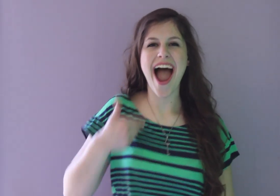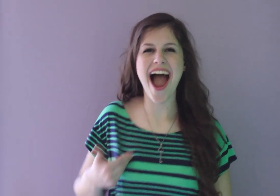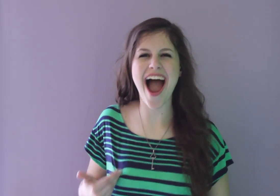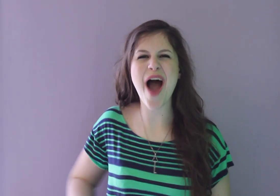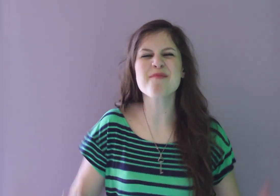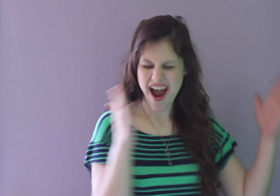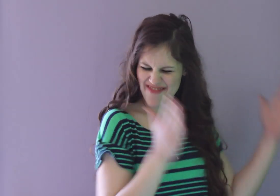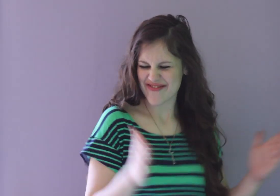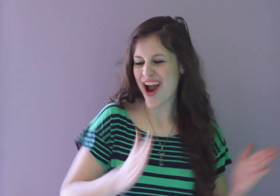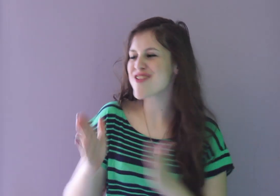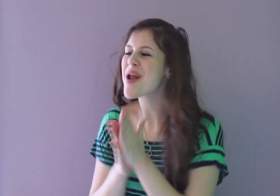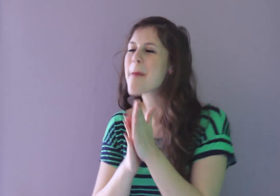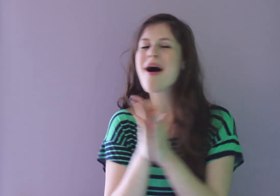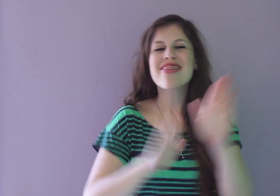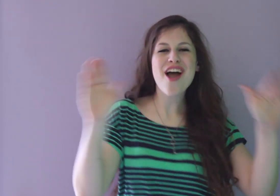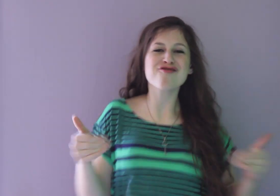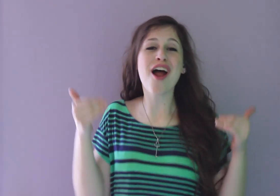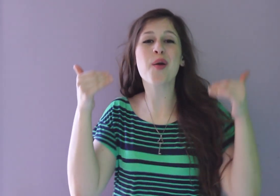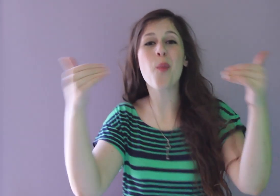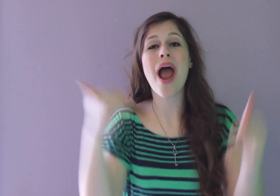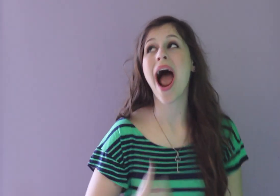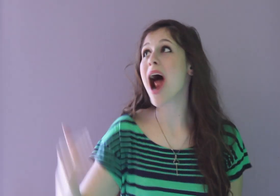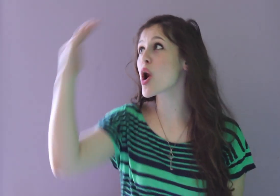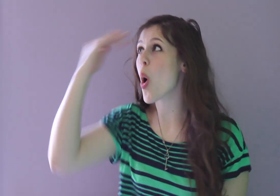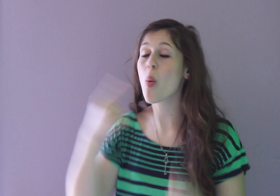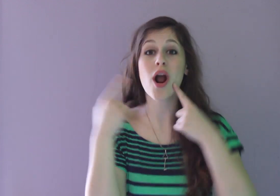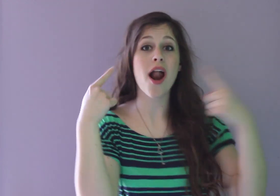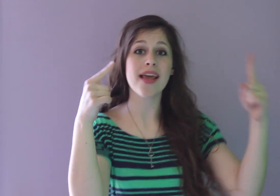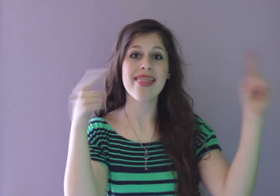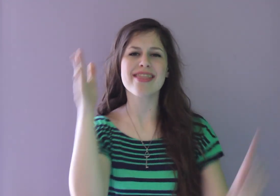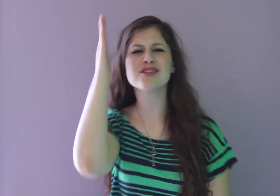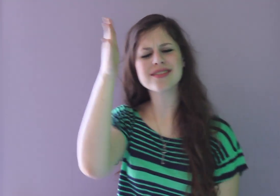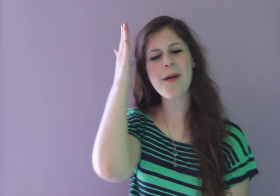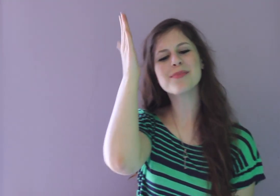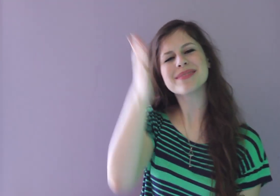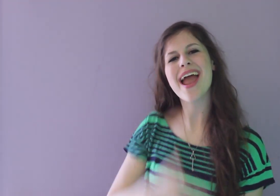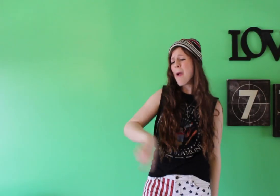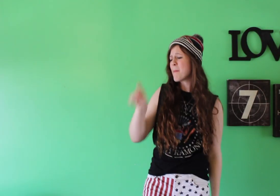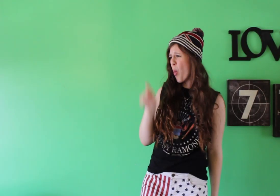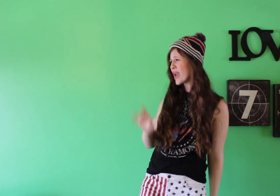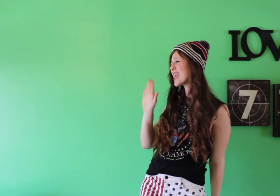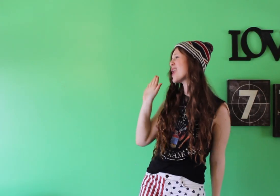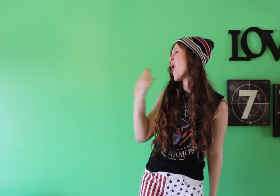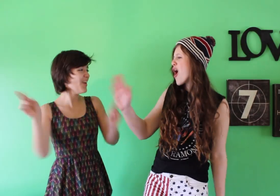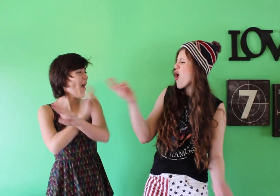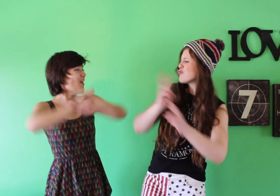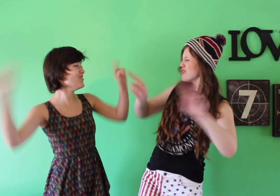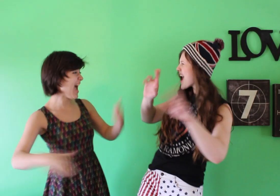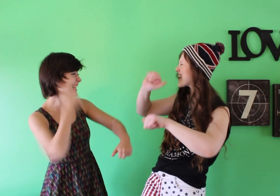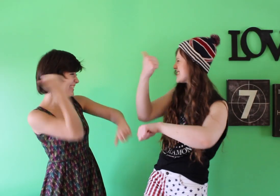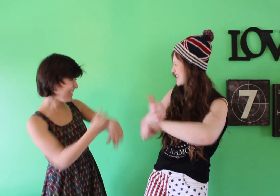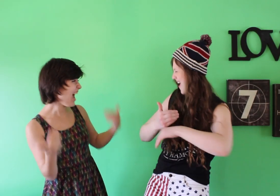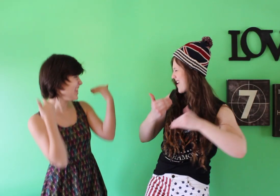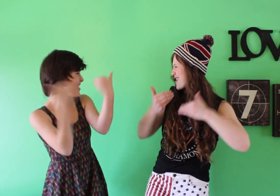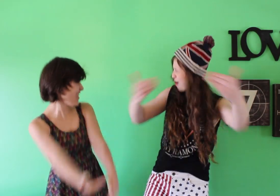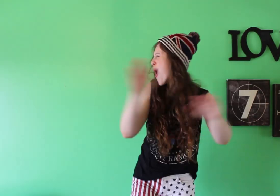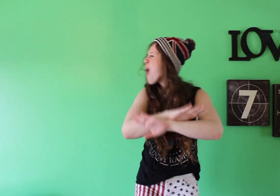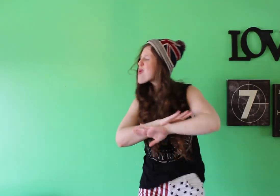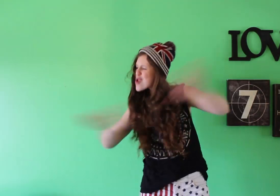I'm firing up on that runway I know we're gonna get there someday but we don't need no "ready, steady, go," no!